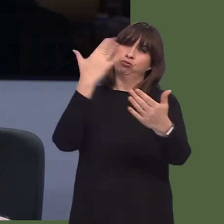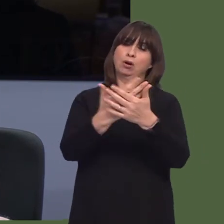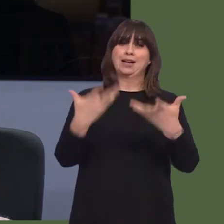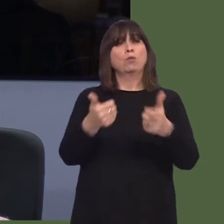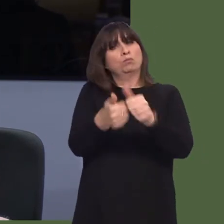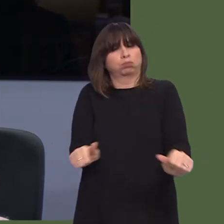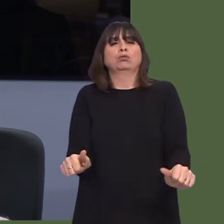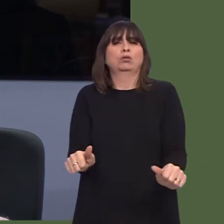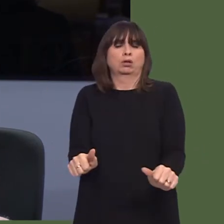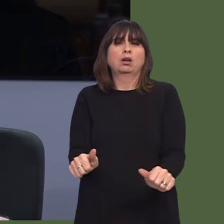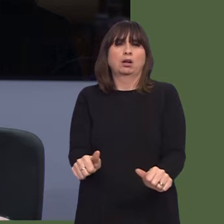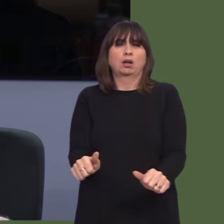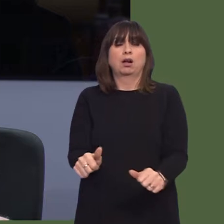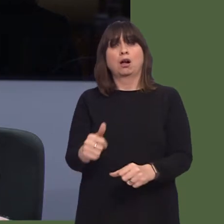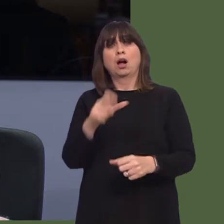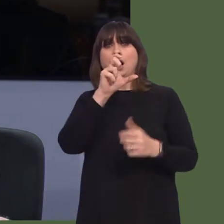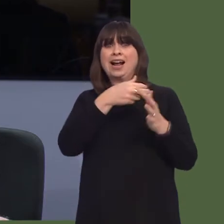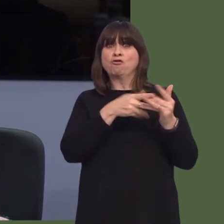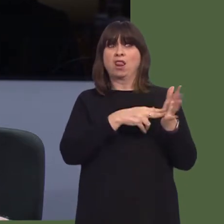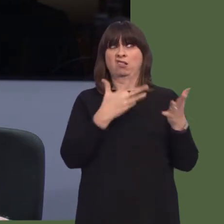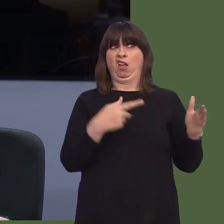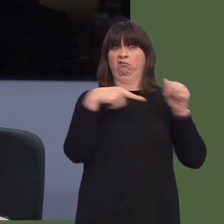Does the First Minister share my amusement that Philip Green, the chairman of Carillion